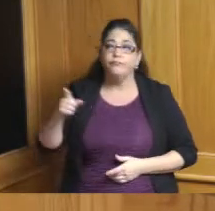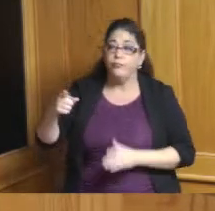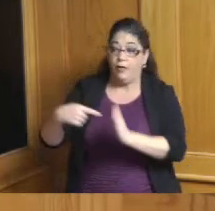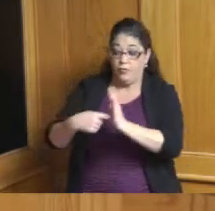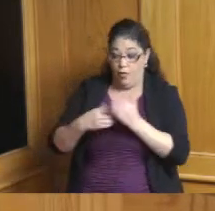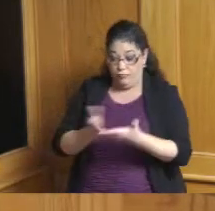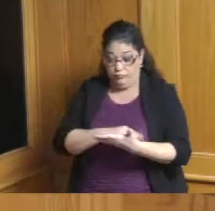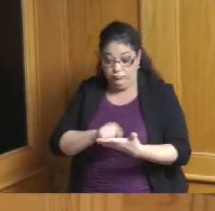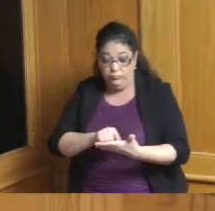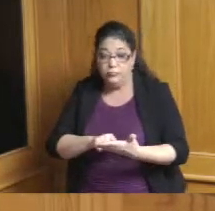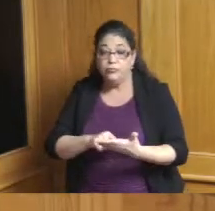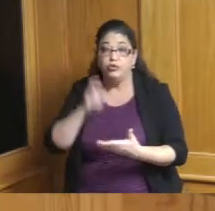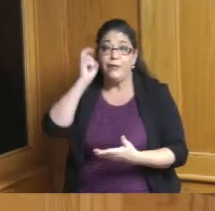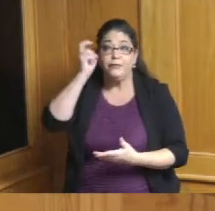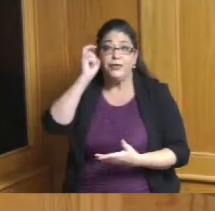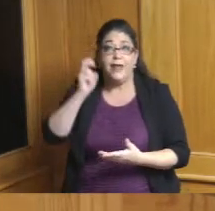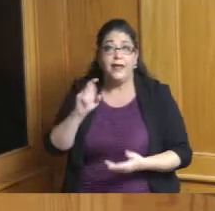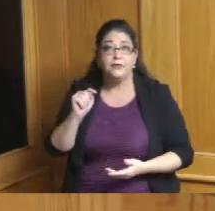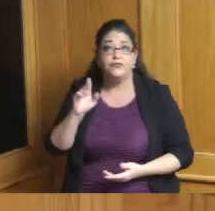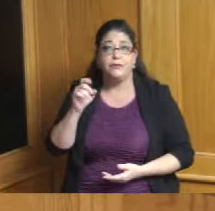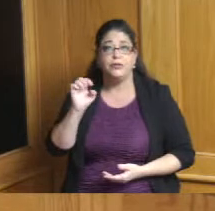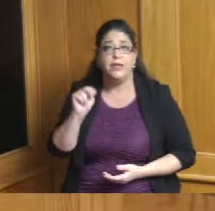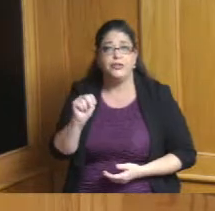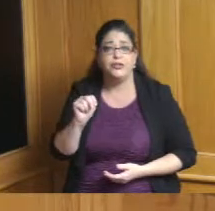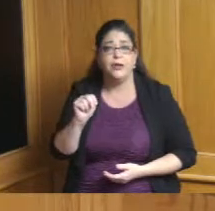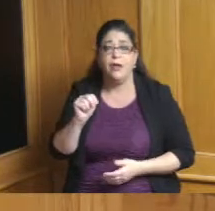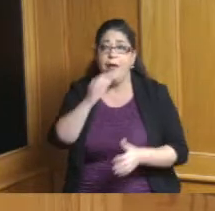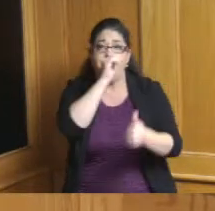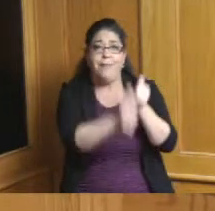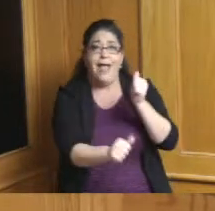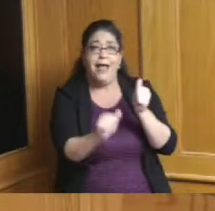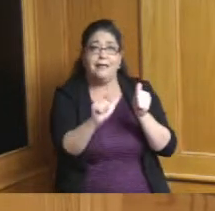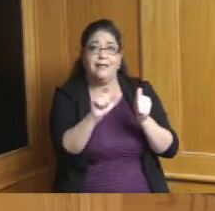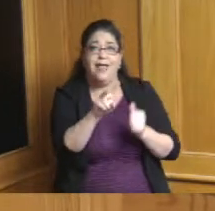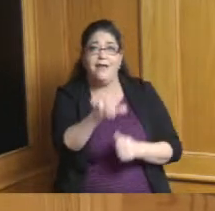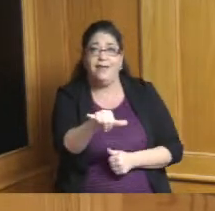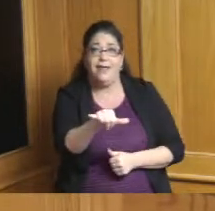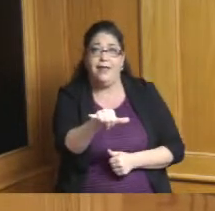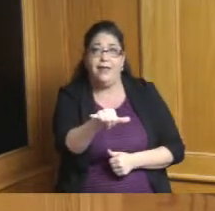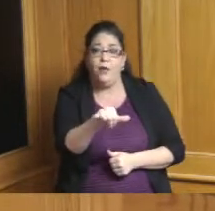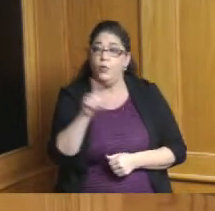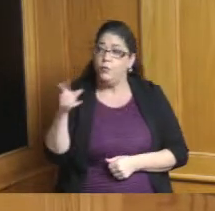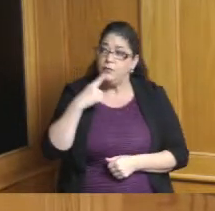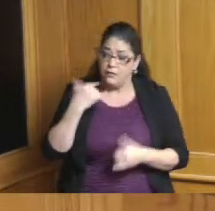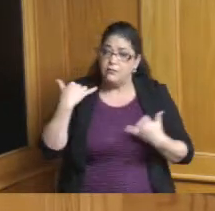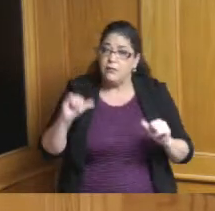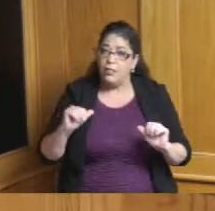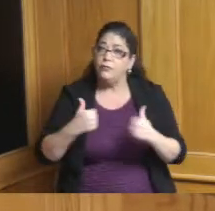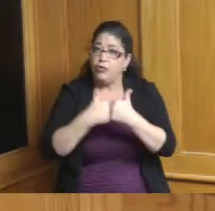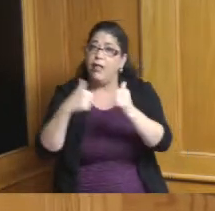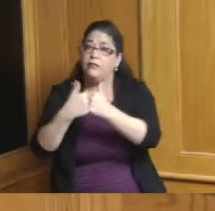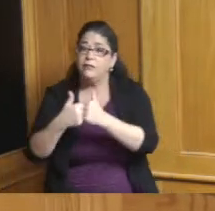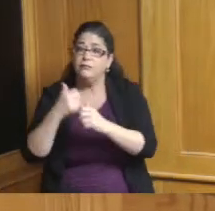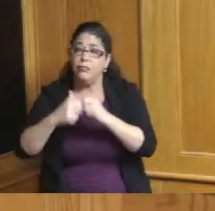you know we were able to pass a levy but you said there's still challenges which we all know and so